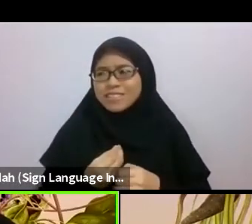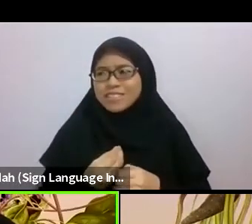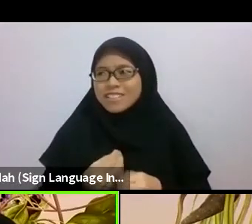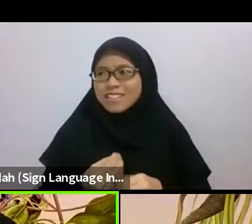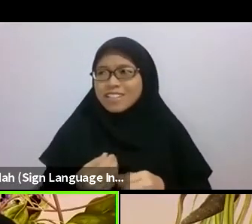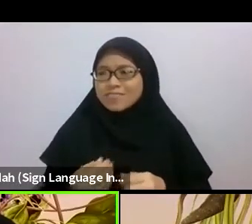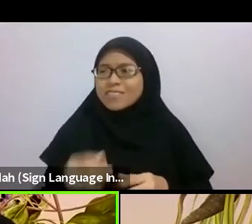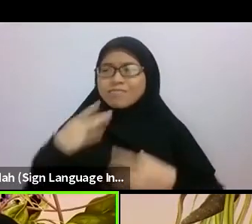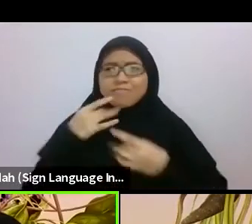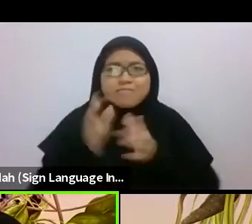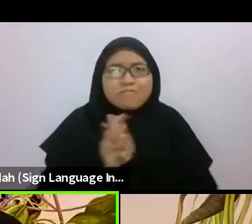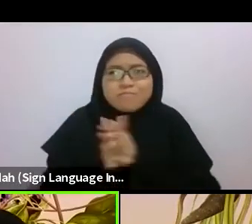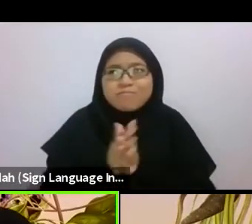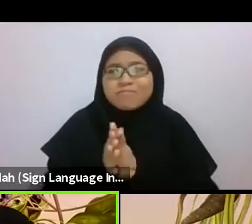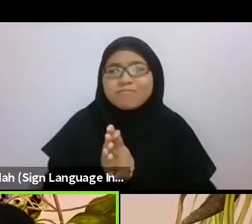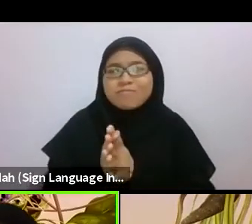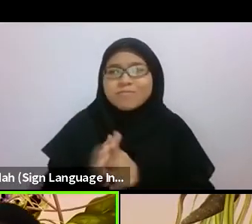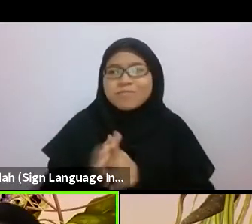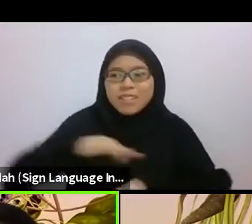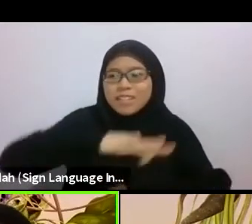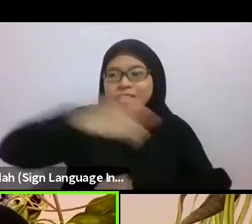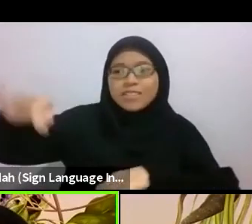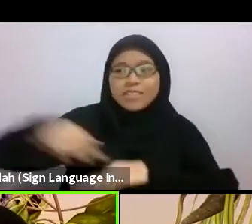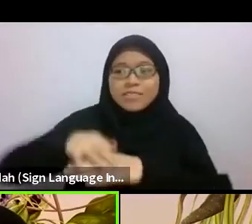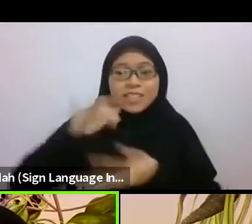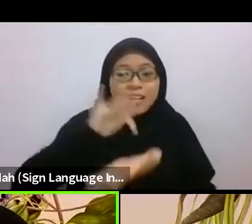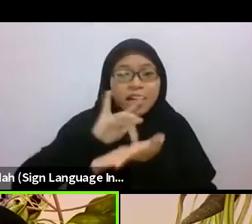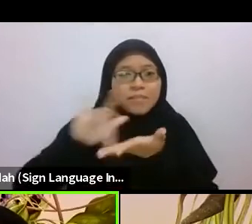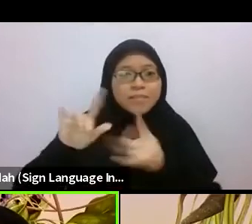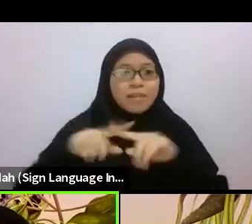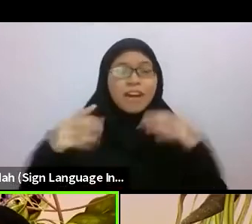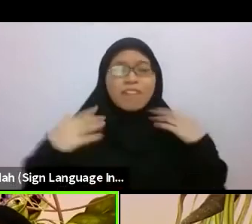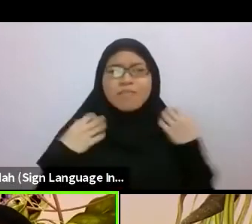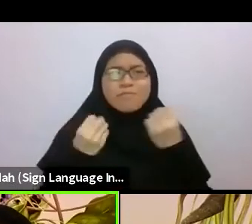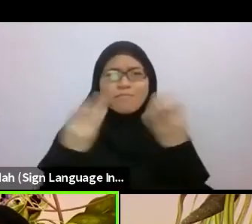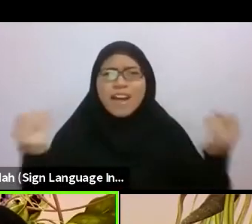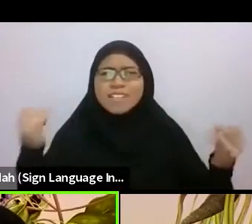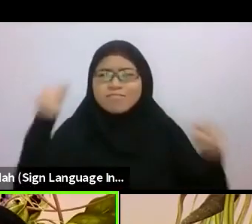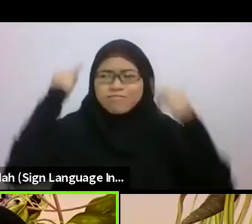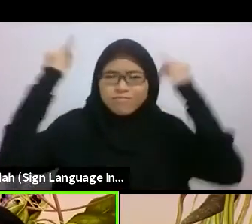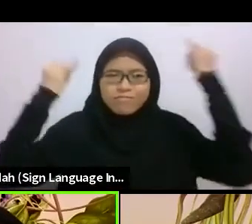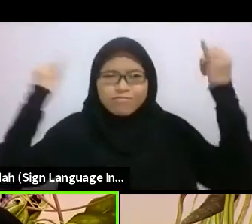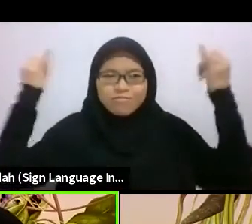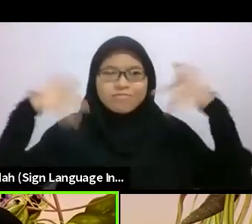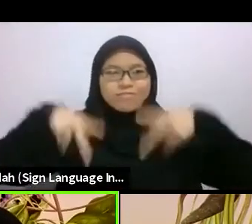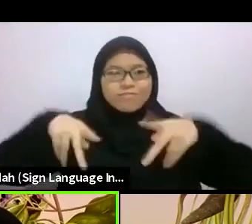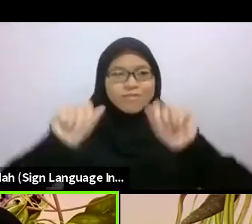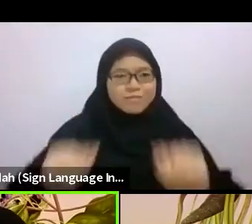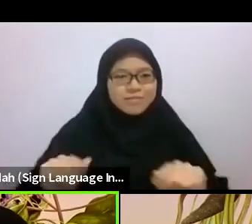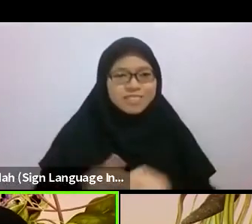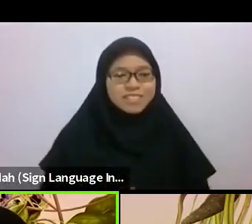Do you think you could share some of your ideas about the relationship between memory and ecofeminism?